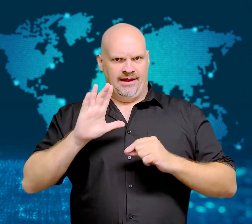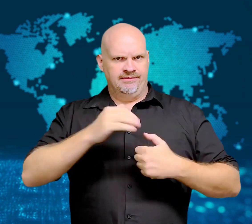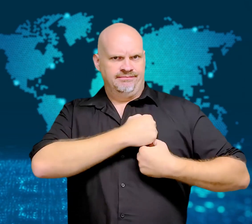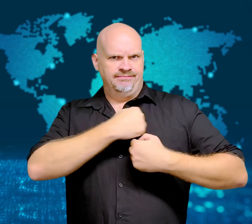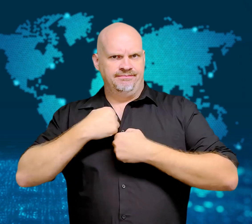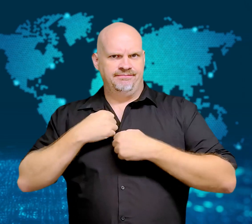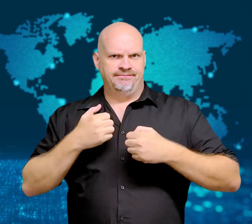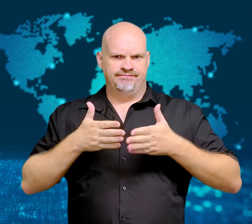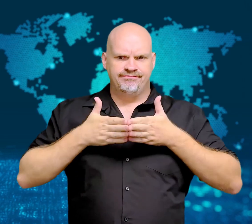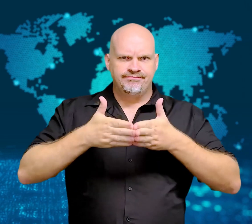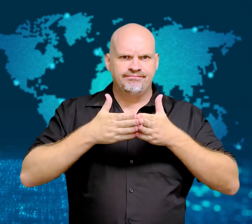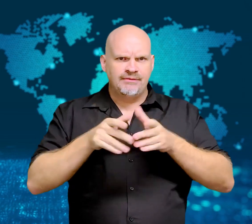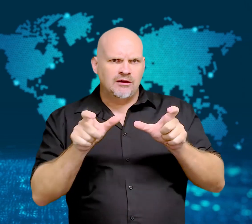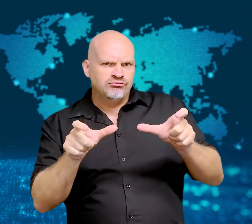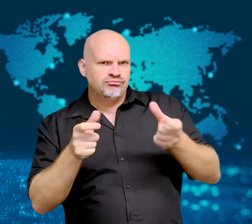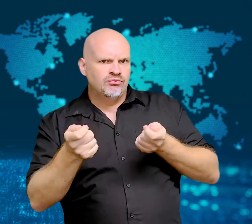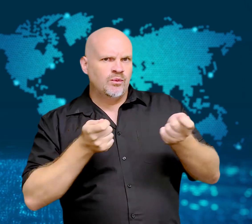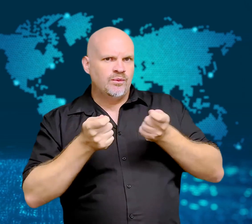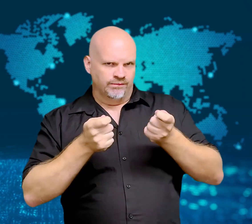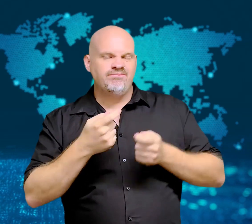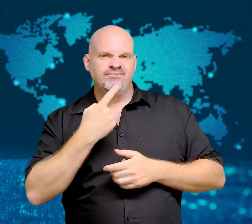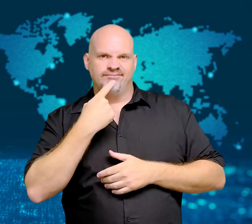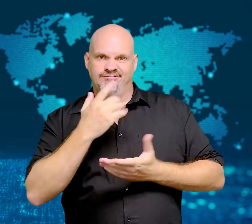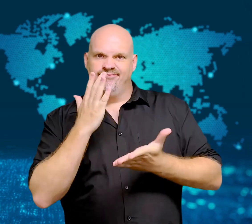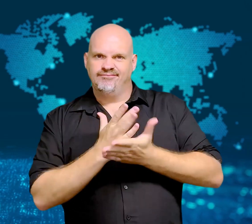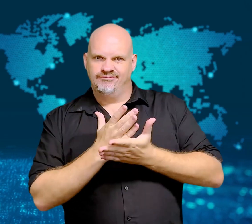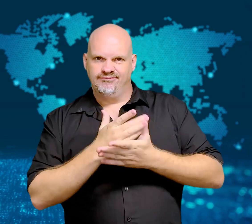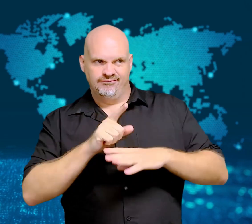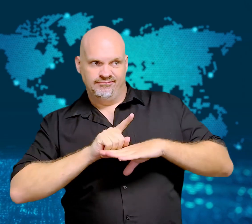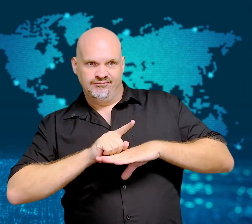to report unusual activity to them.